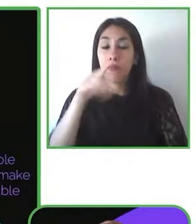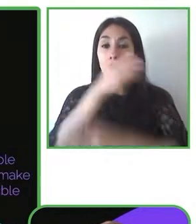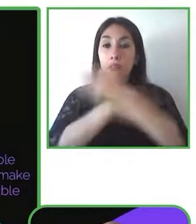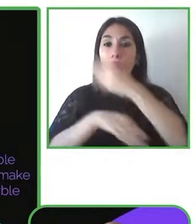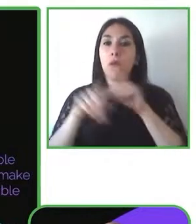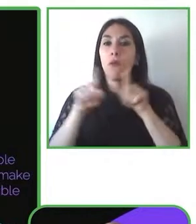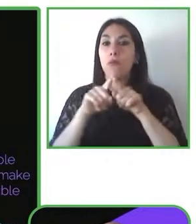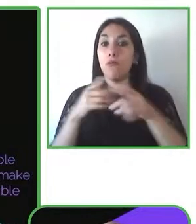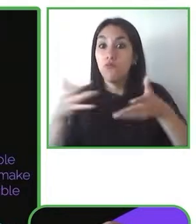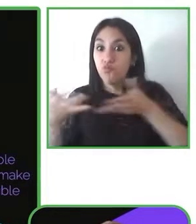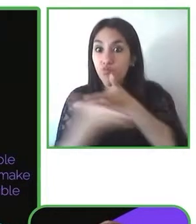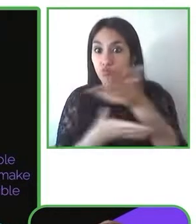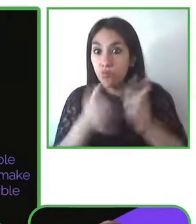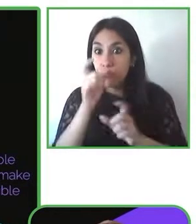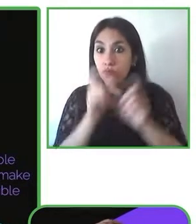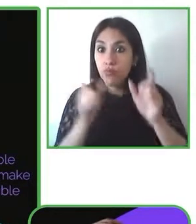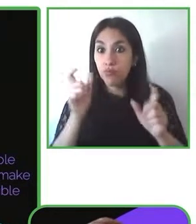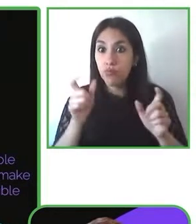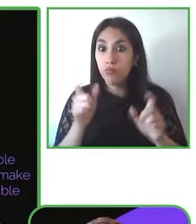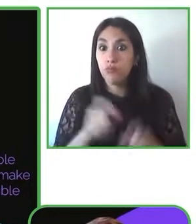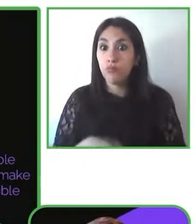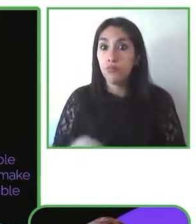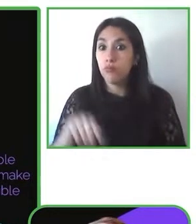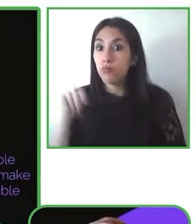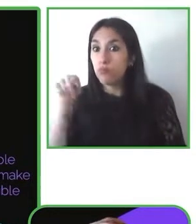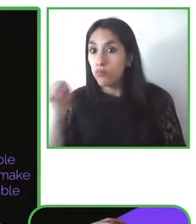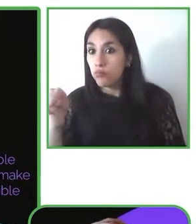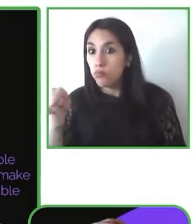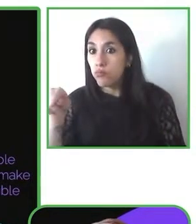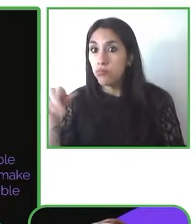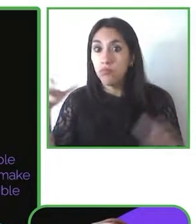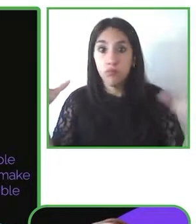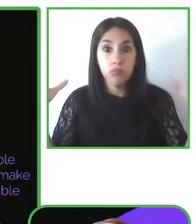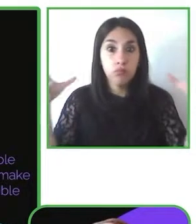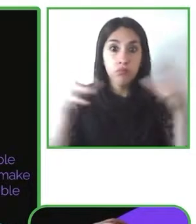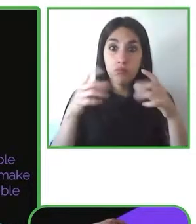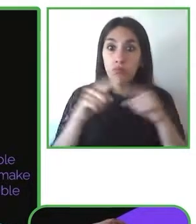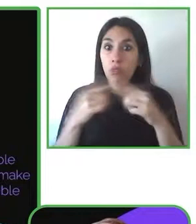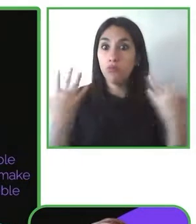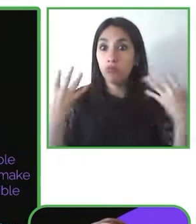We do understand our role as IT company to foster the usage of technologies to